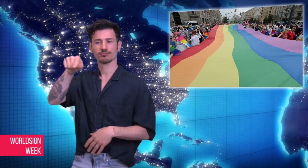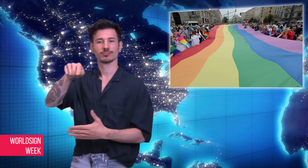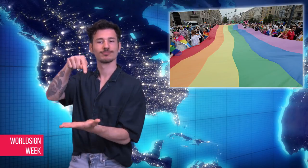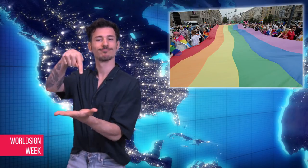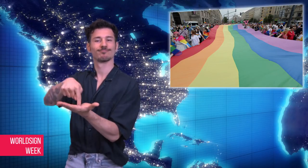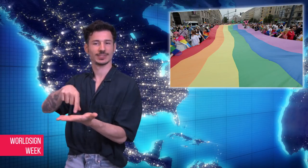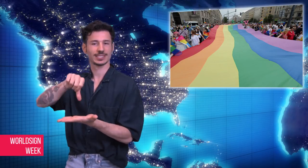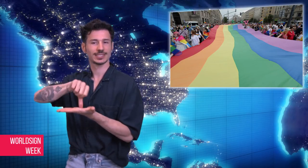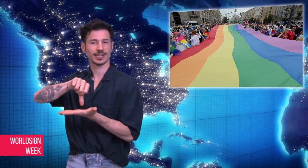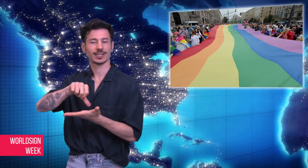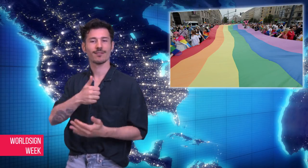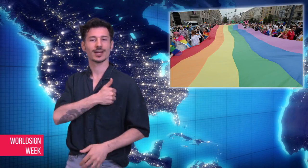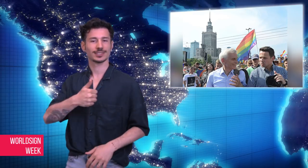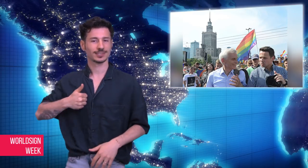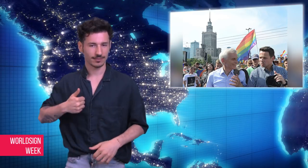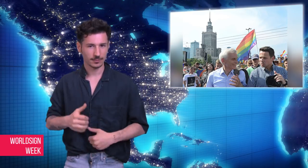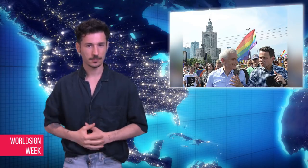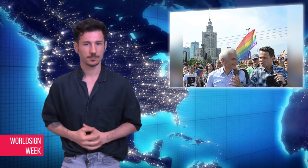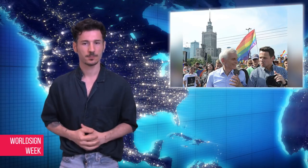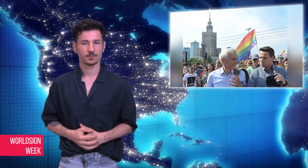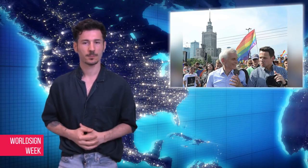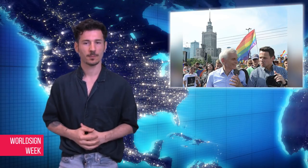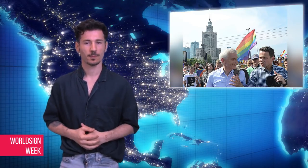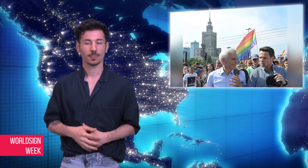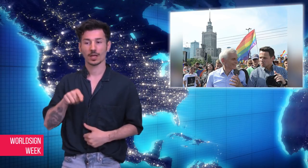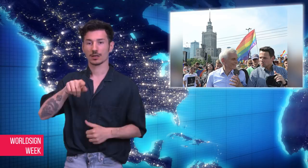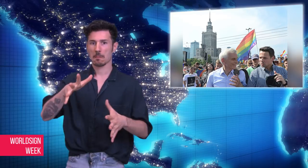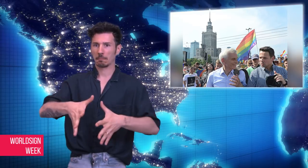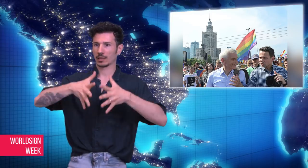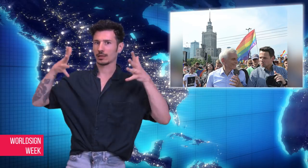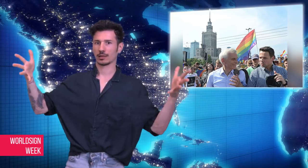community in Warsaw, Poland last weekend.